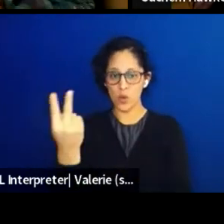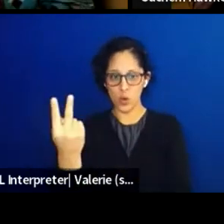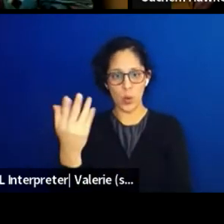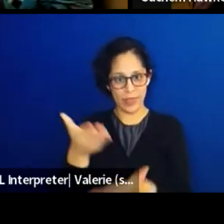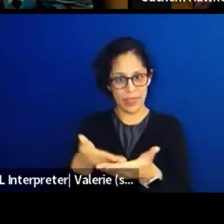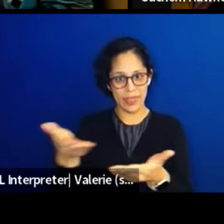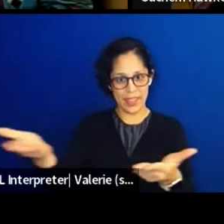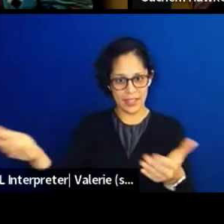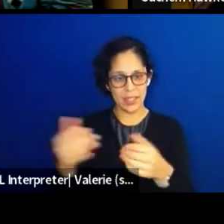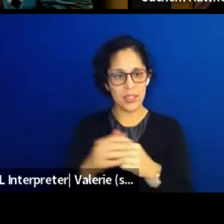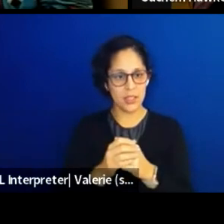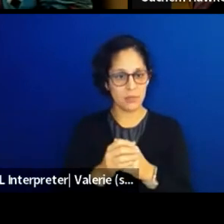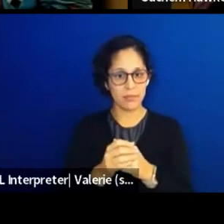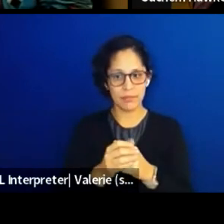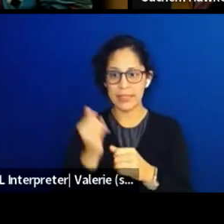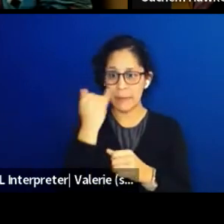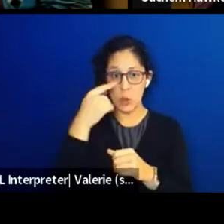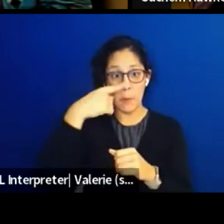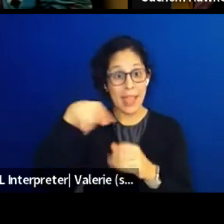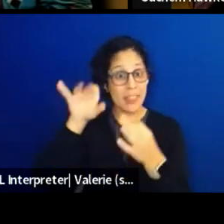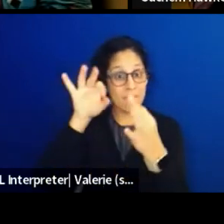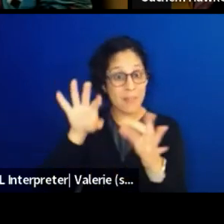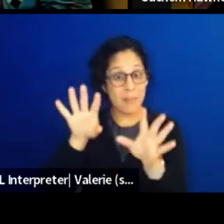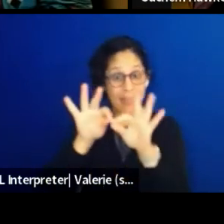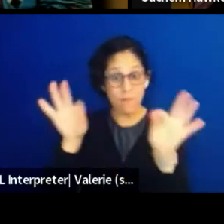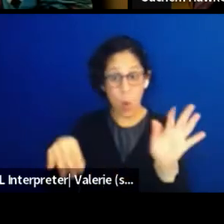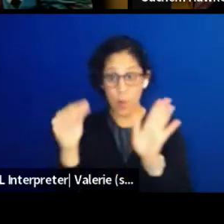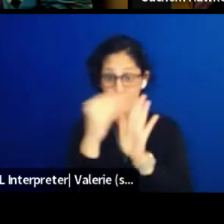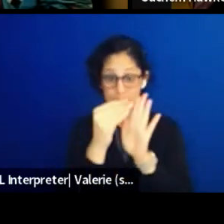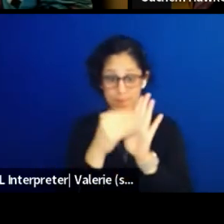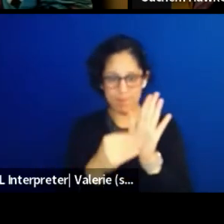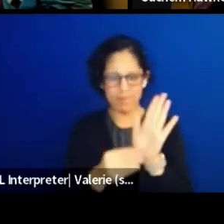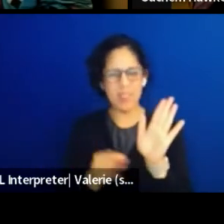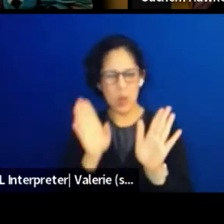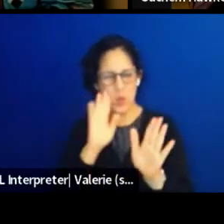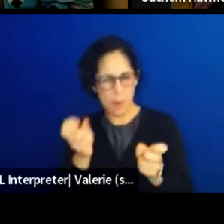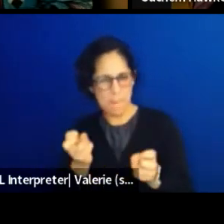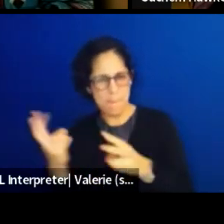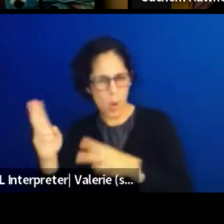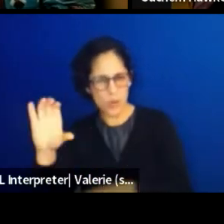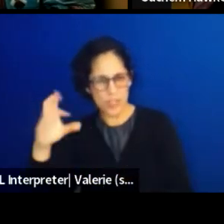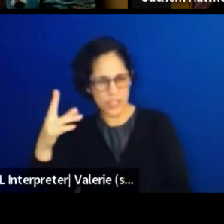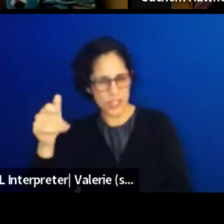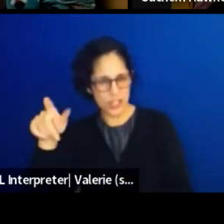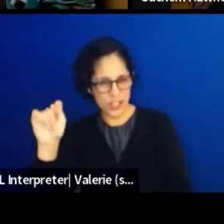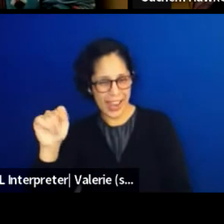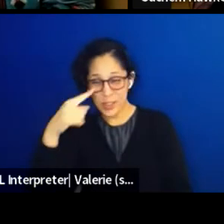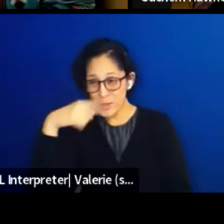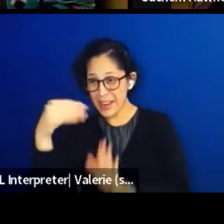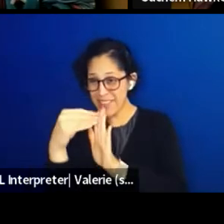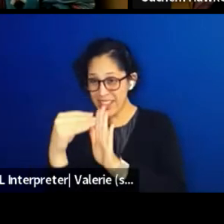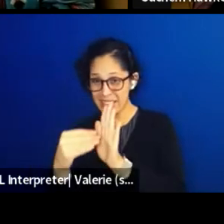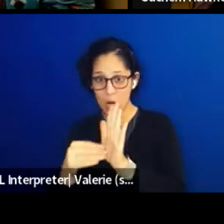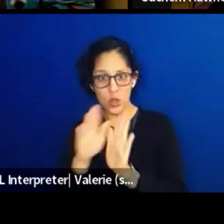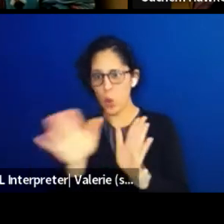If you can fill out the feedback form that we're gonna putting into the chat, that would be amazing. We really do take your feedback and try to make things